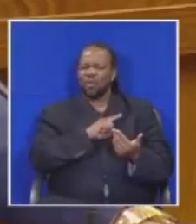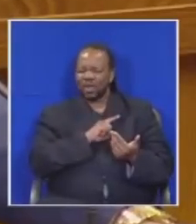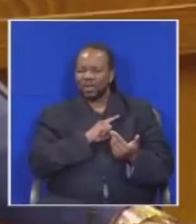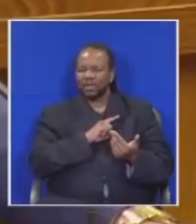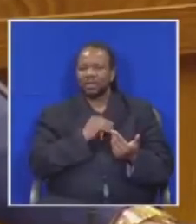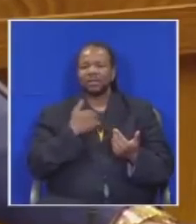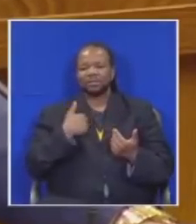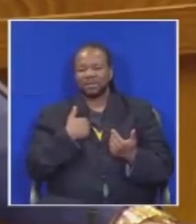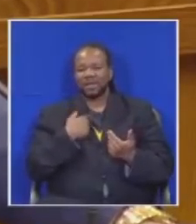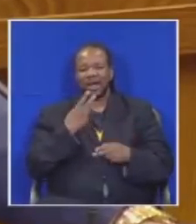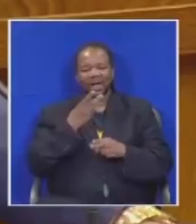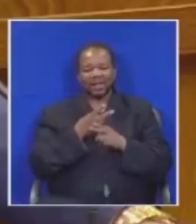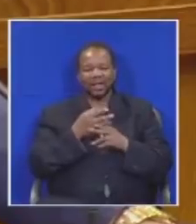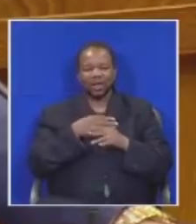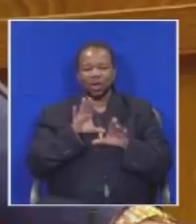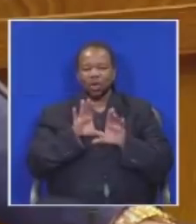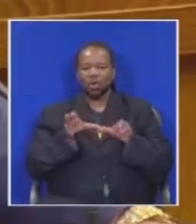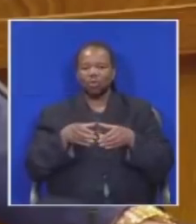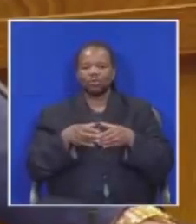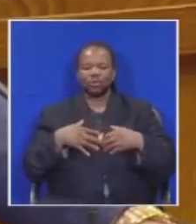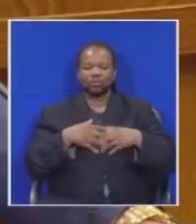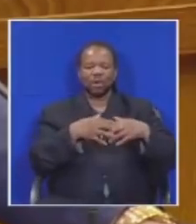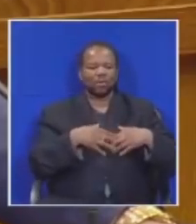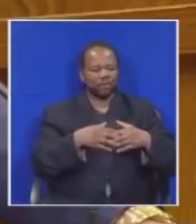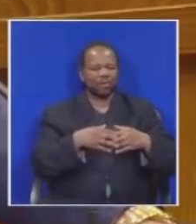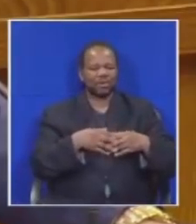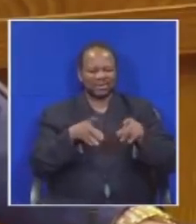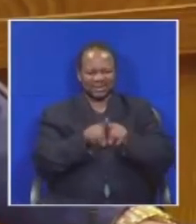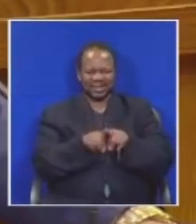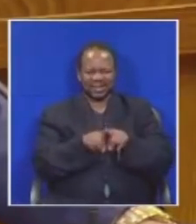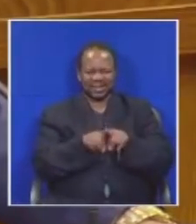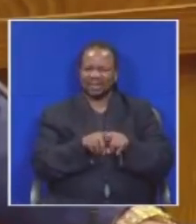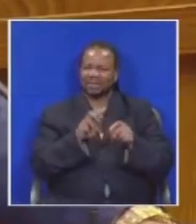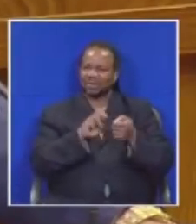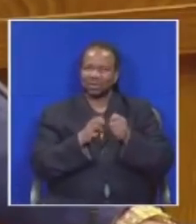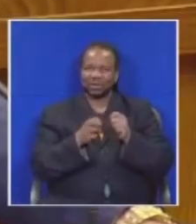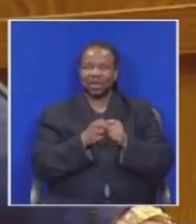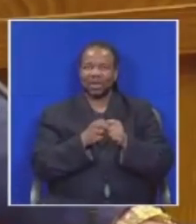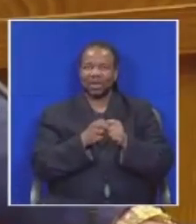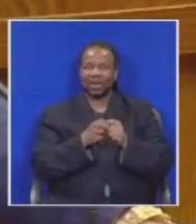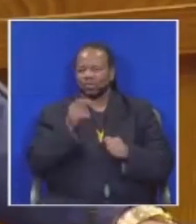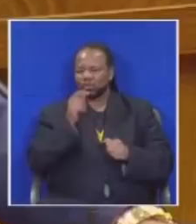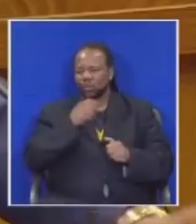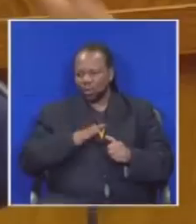Commission on the same issues Although I wanted to do so in fact at one point